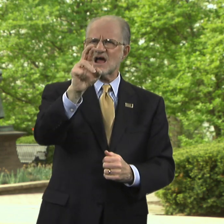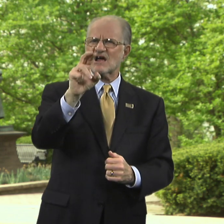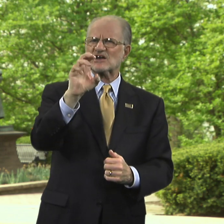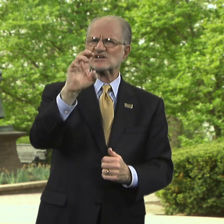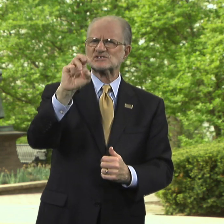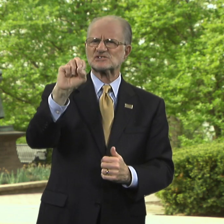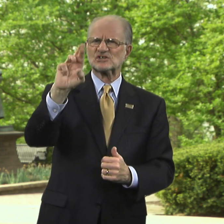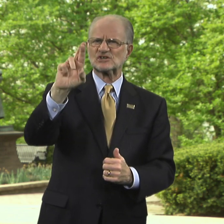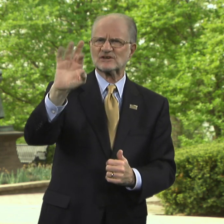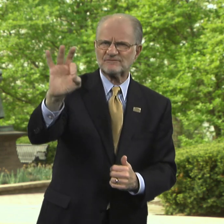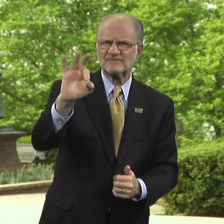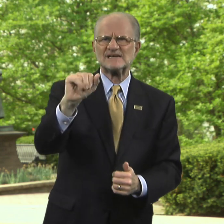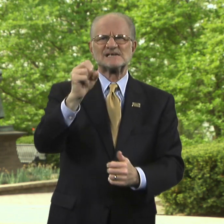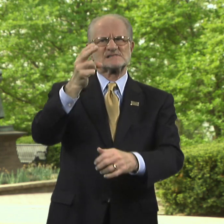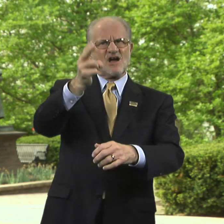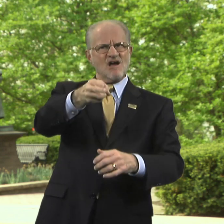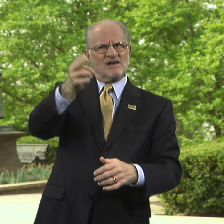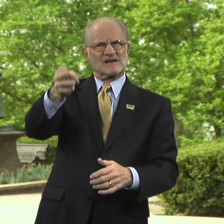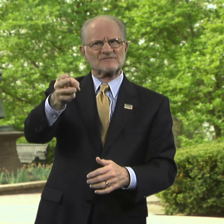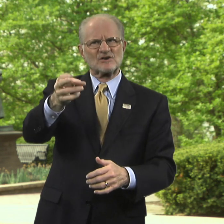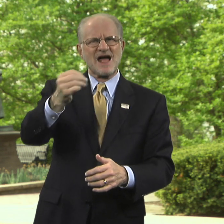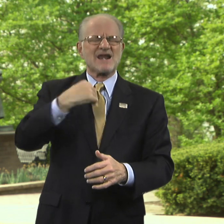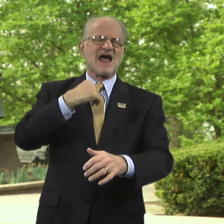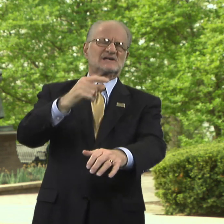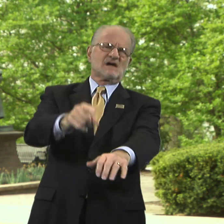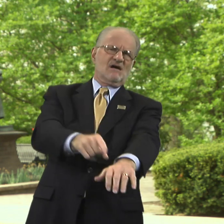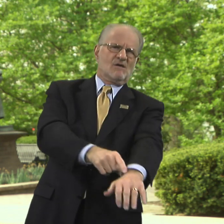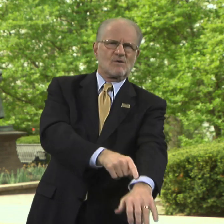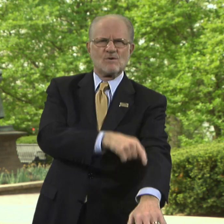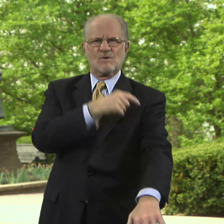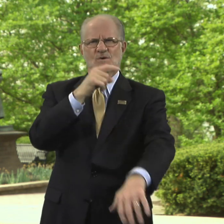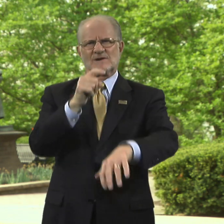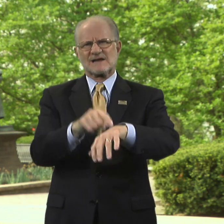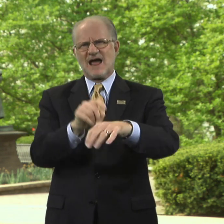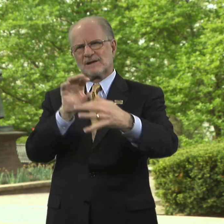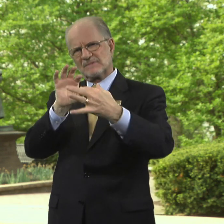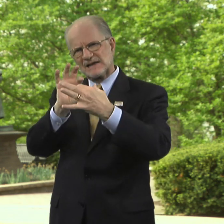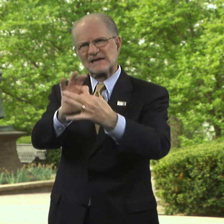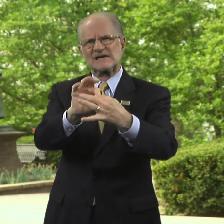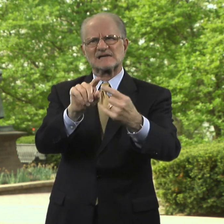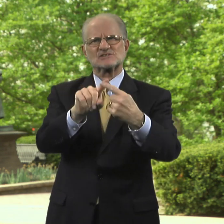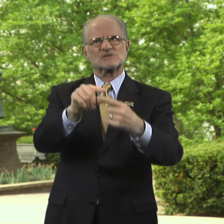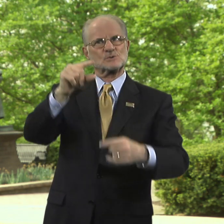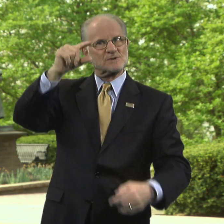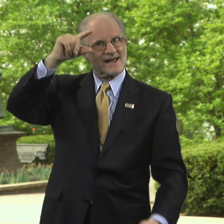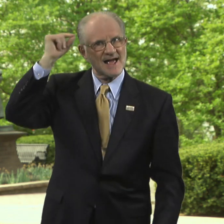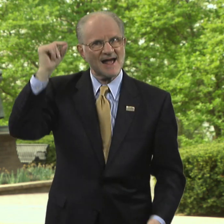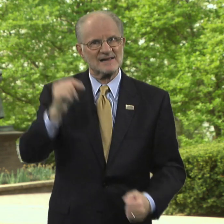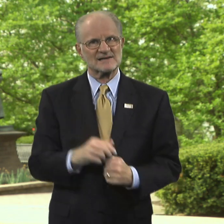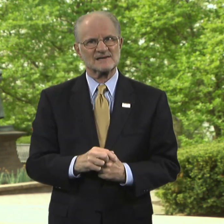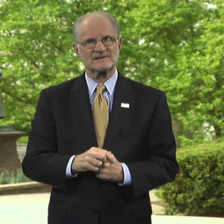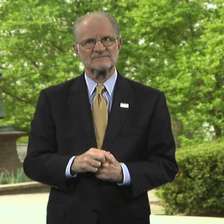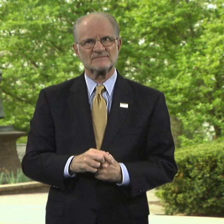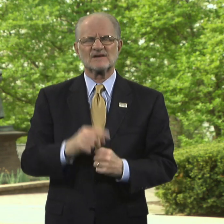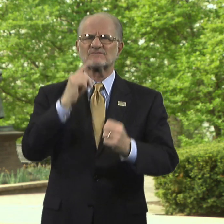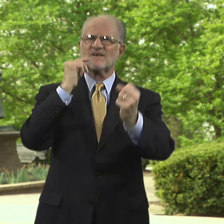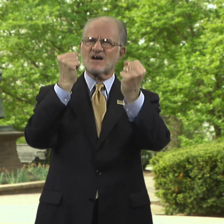Dr. Cerf is hard of hearing and has a long-time connection to Gallaudet.